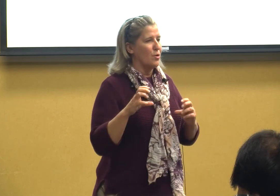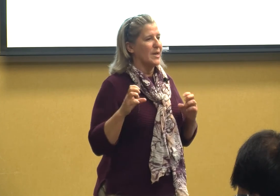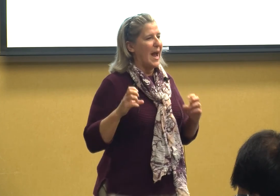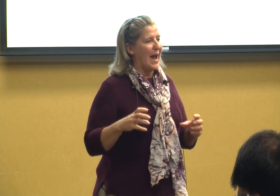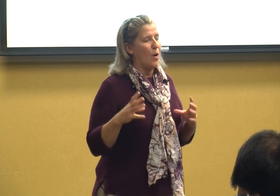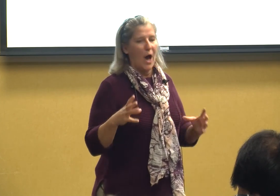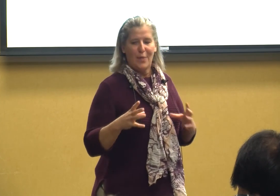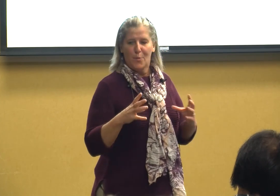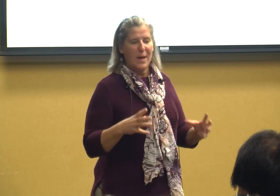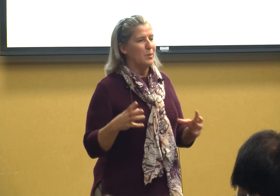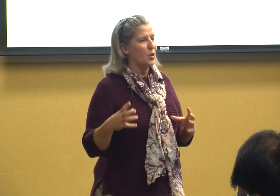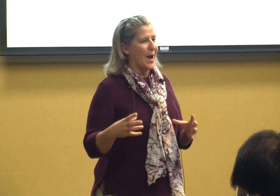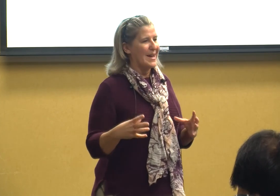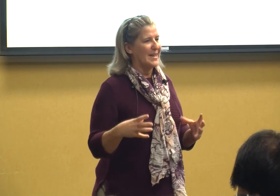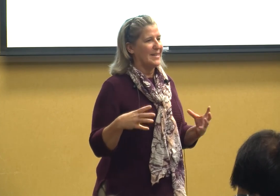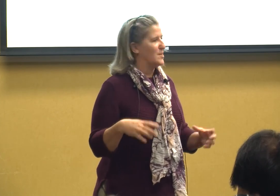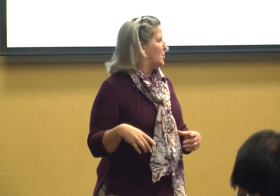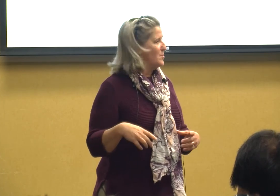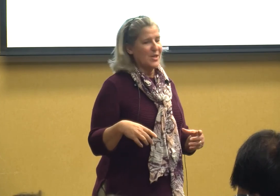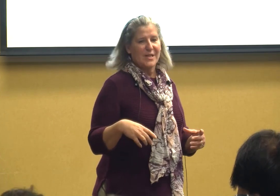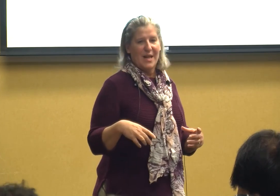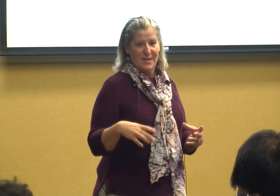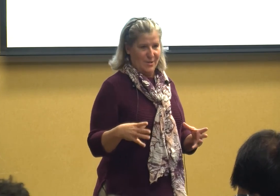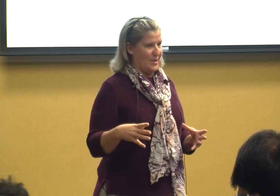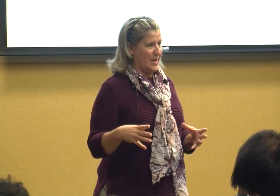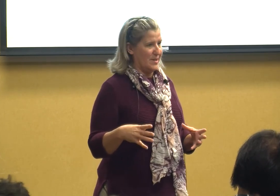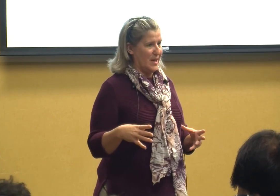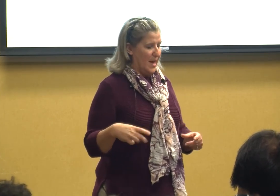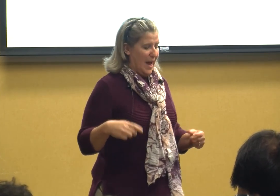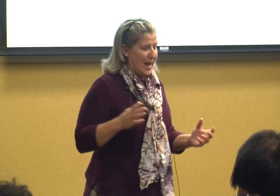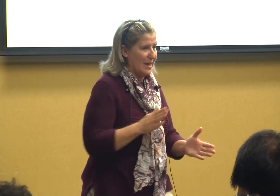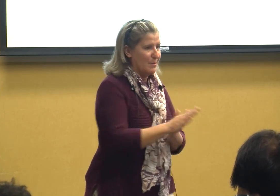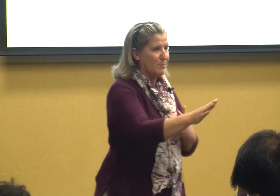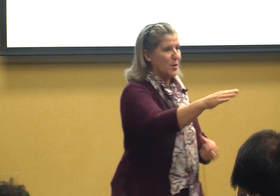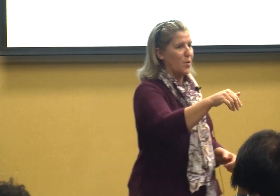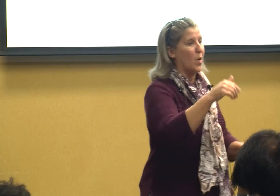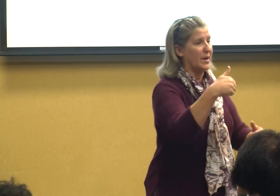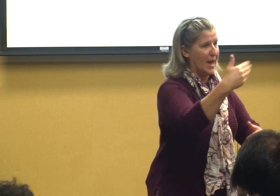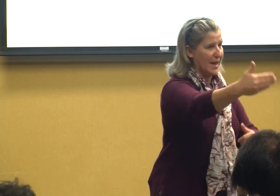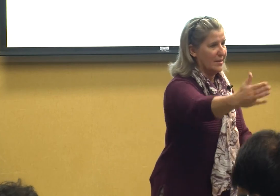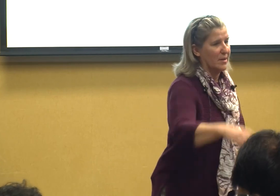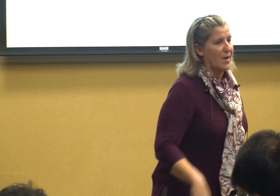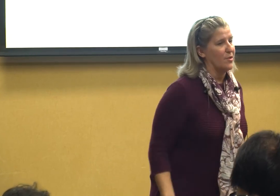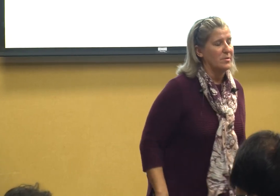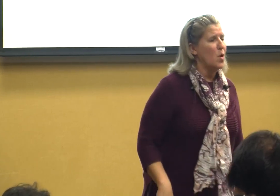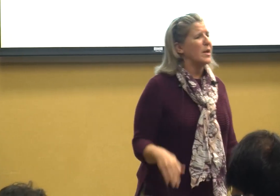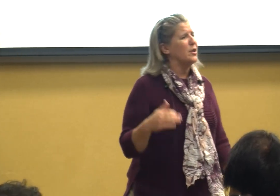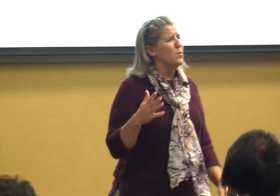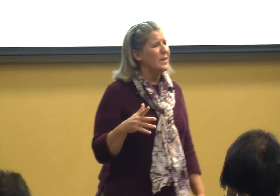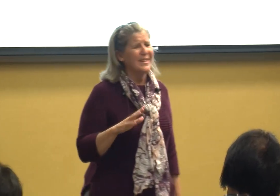how other people are acting so you just kind of do this and move on and life goes on and you really